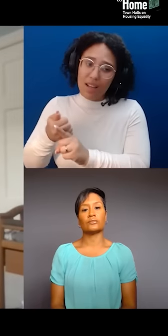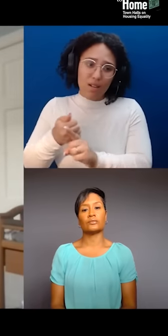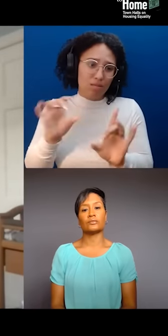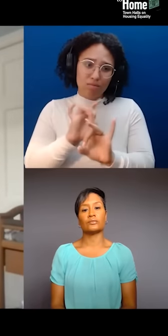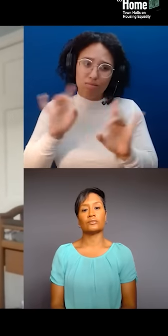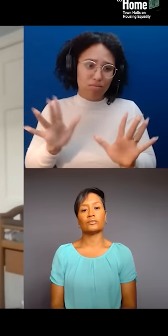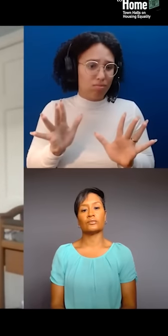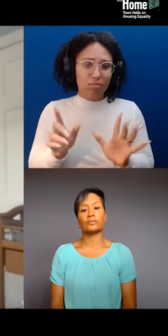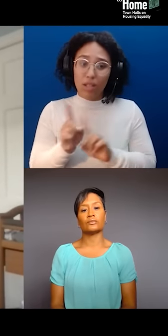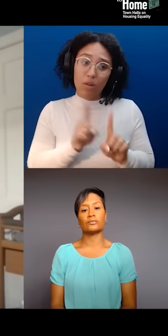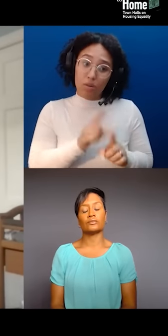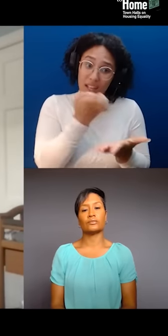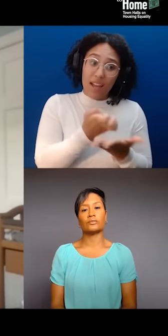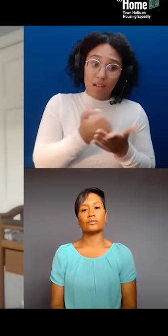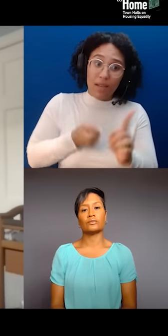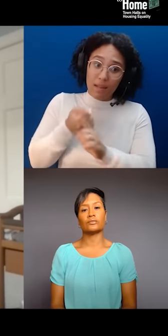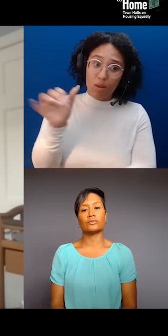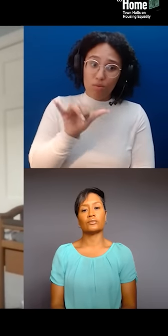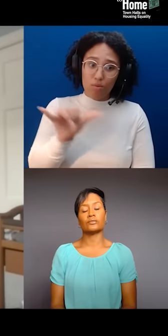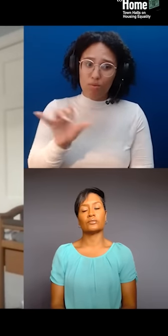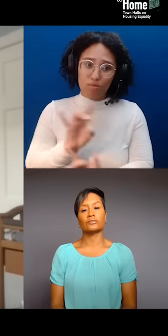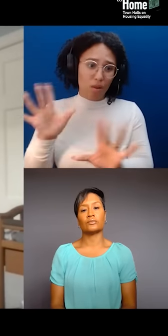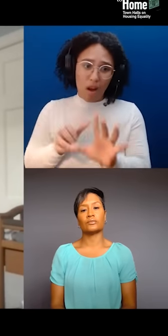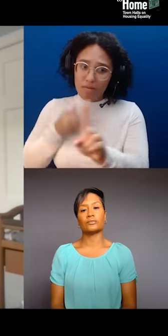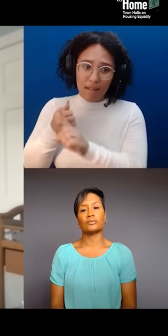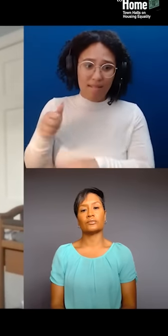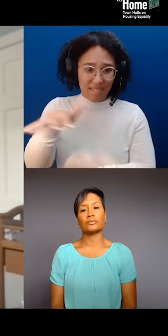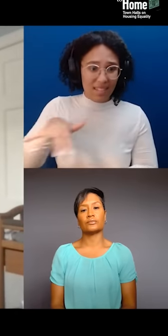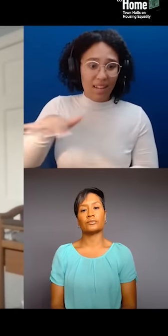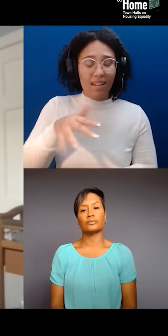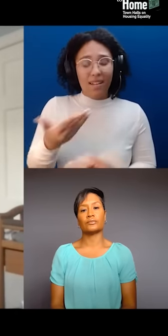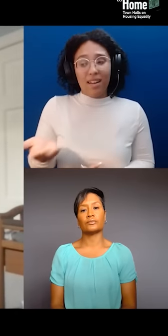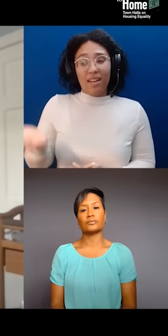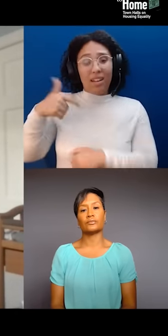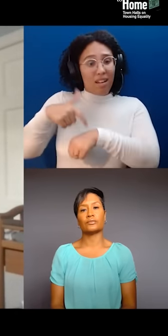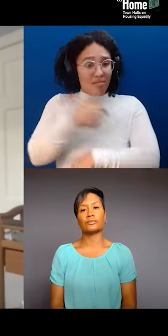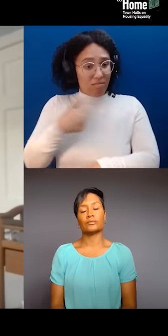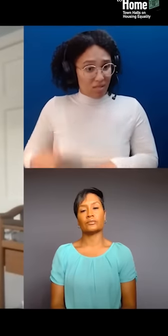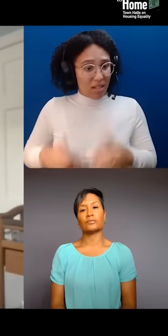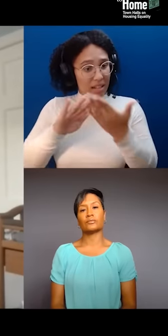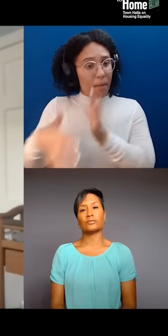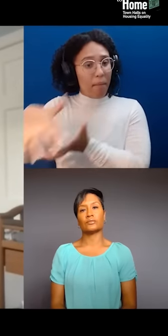And so, in Chinatown, we had a mix of, you know, my parents who are garment workers as well. A lot of people lost their jobs.